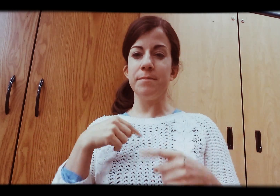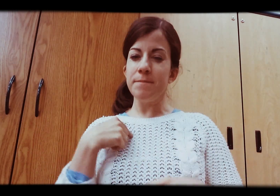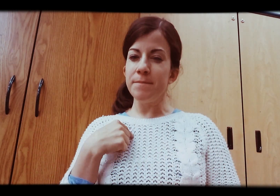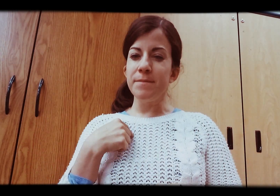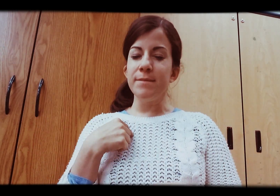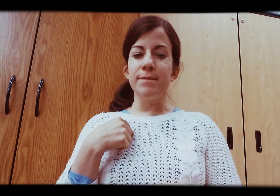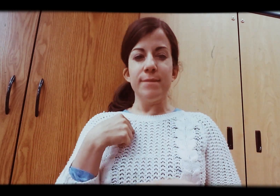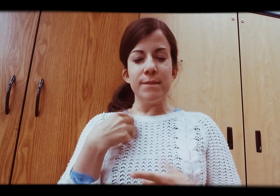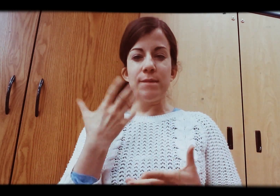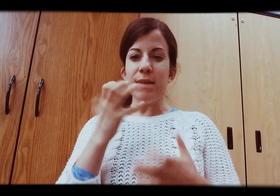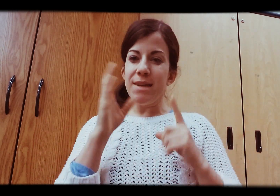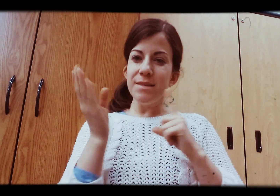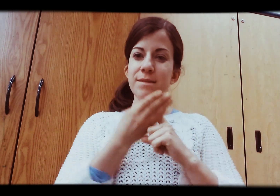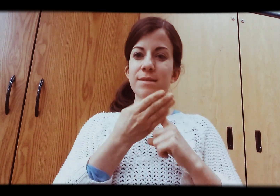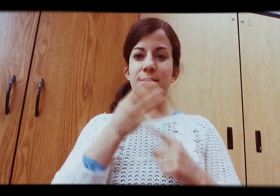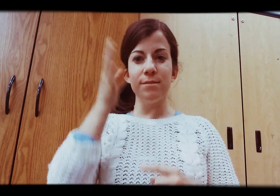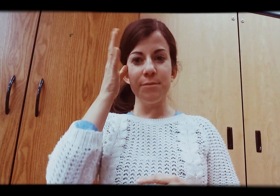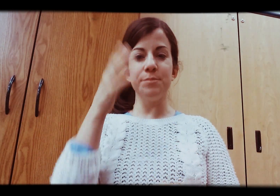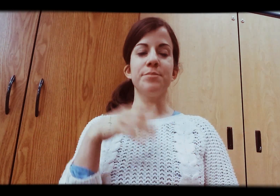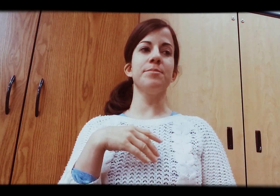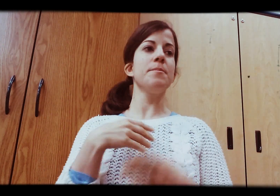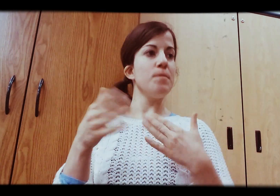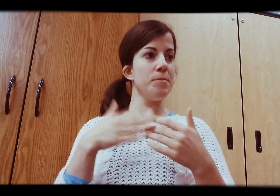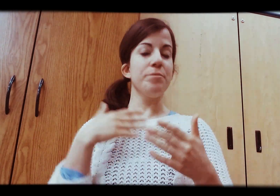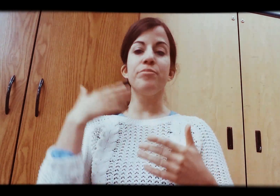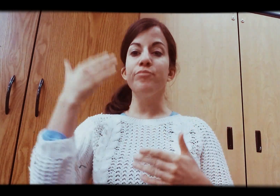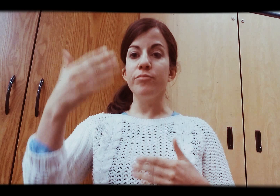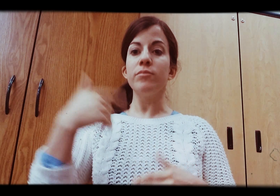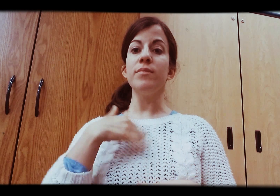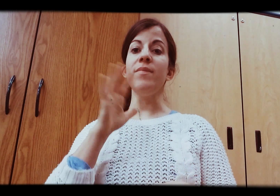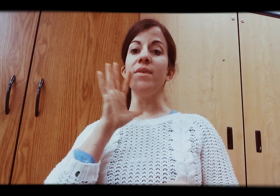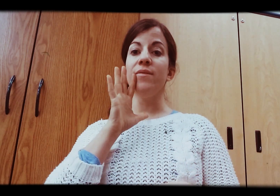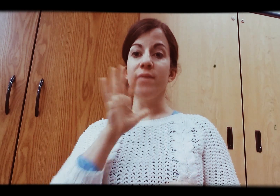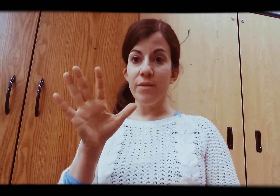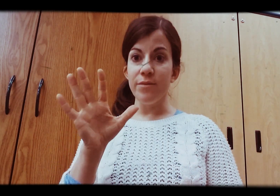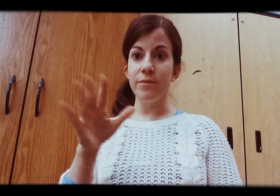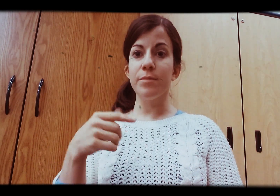I was bothered by that and wondered how to convince him. Anyways, when I was 5 years old,